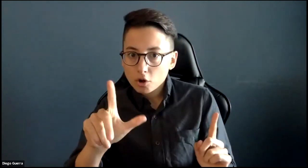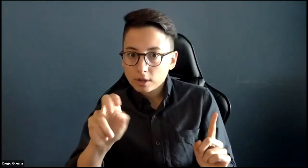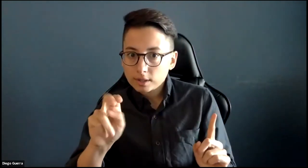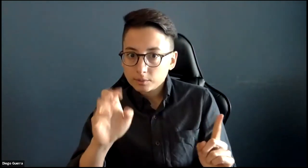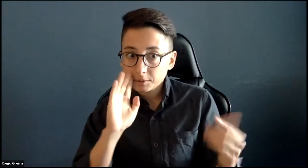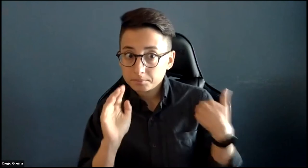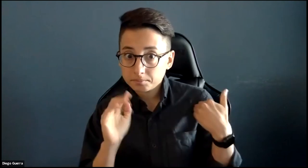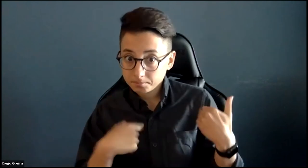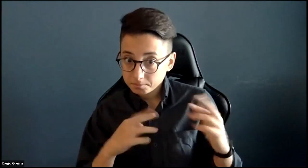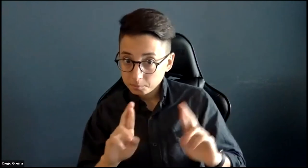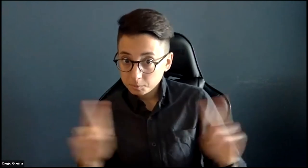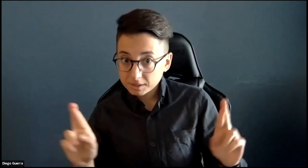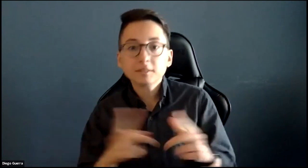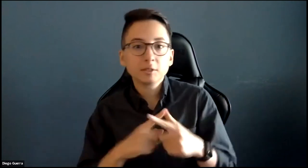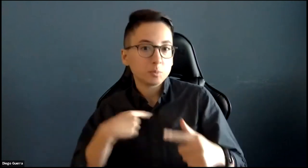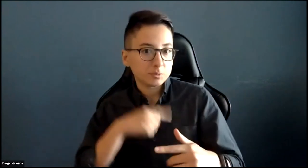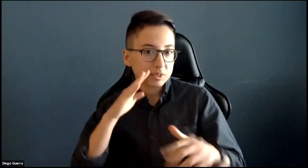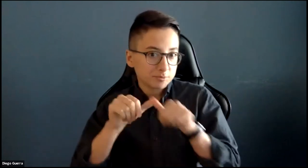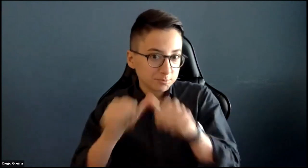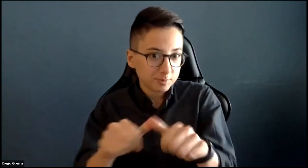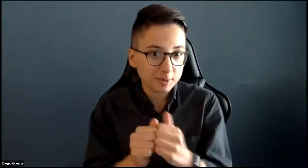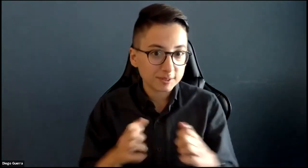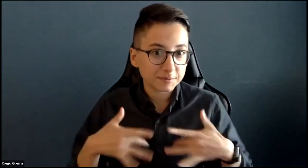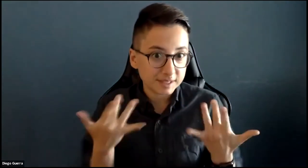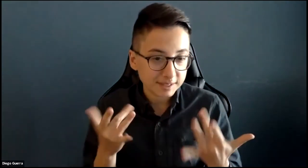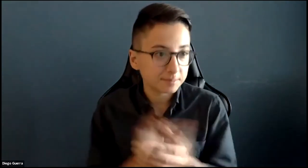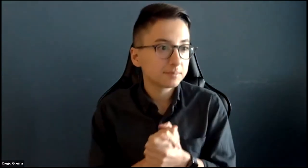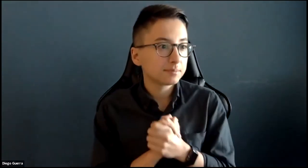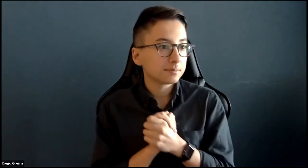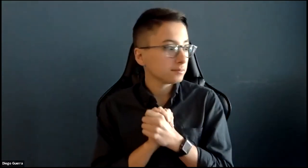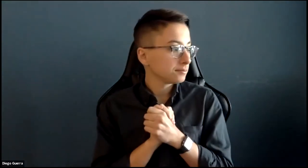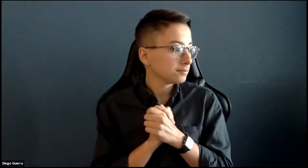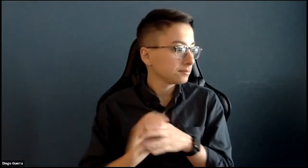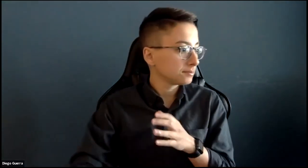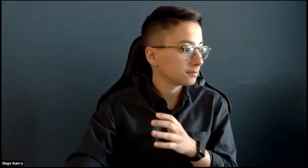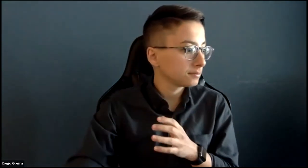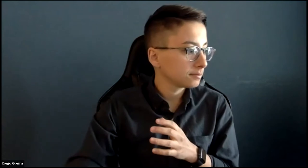We'll wait until my associate Arlene lets me know we're ready to go and our technical issues have been